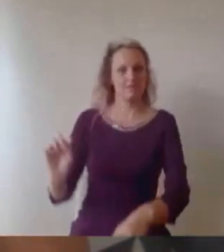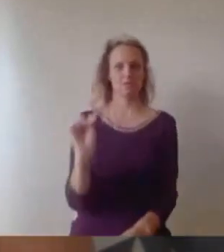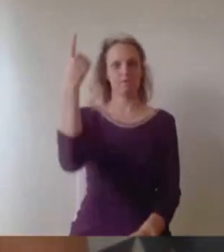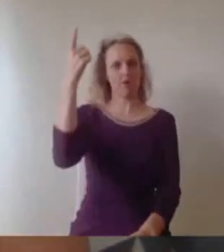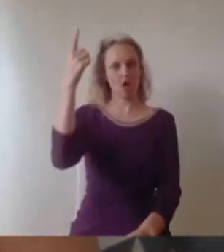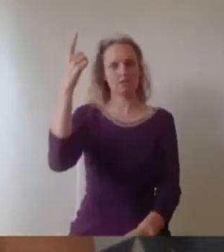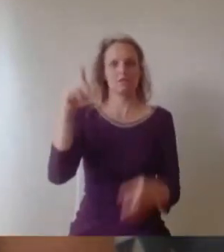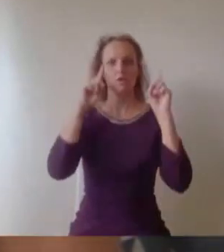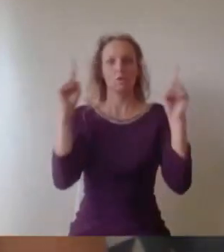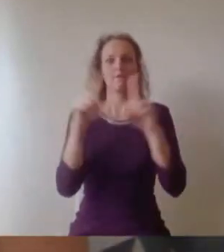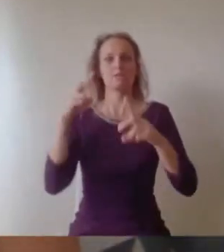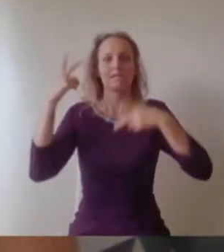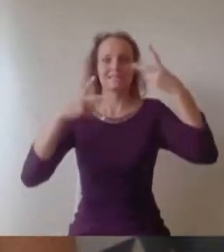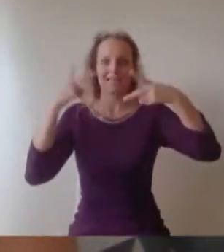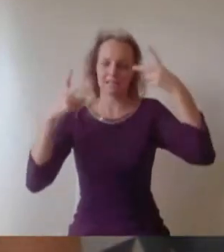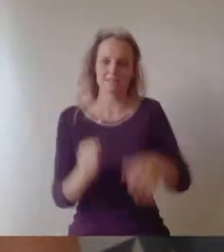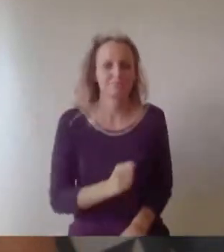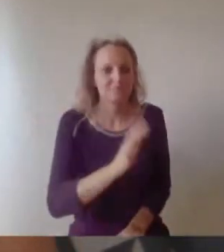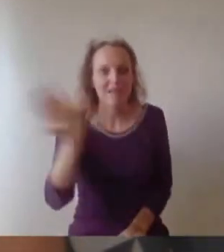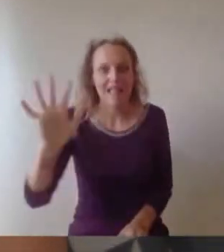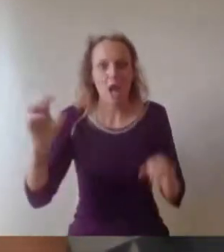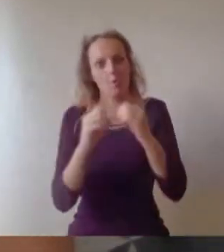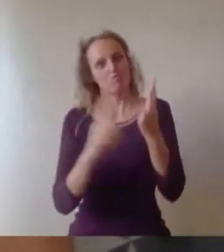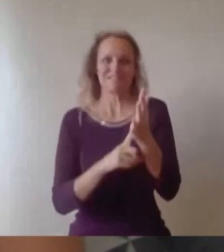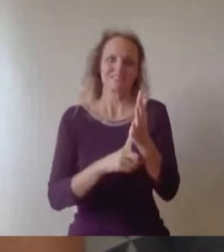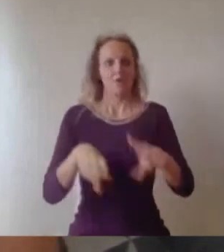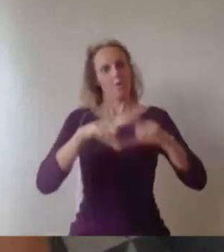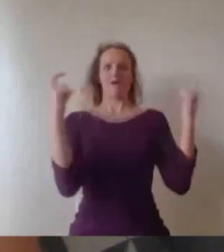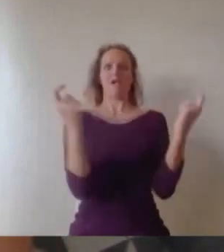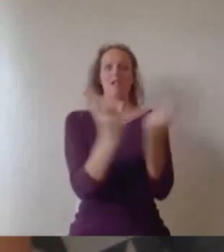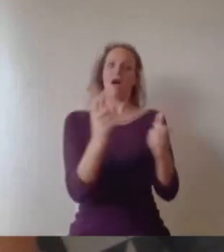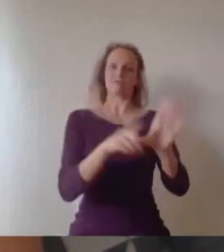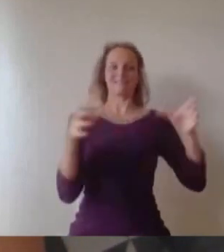Hello Bristol Class of 2020. My name is Elinor Cooper and I am Musical Director